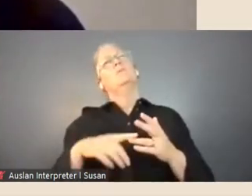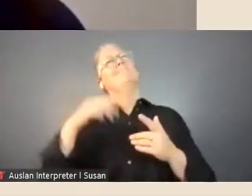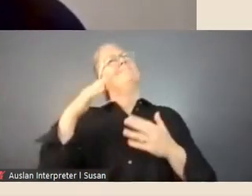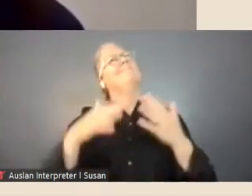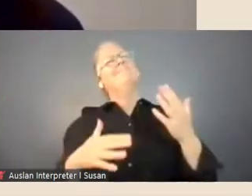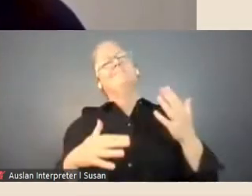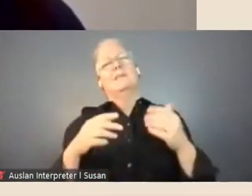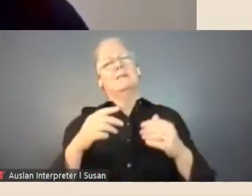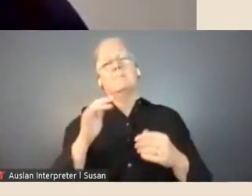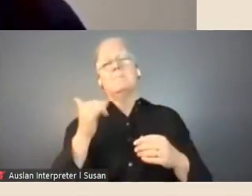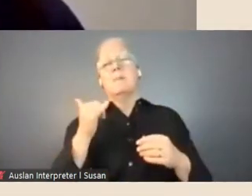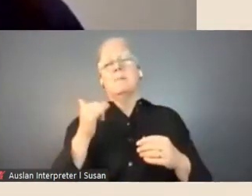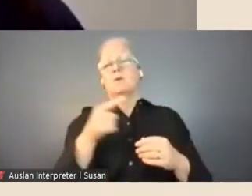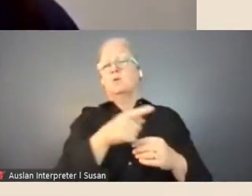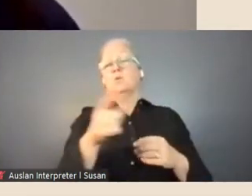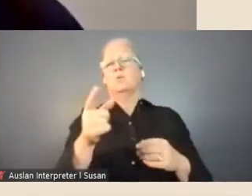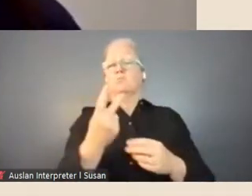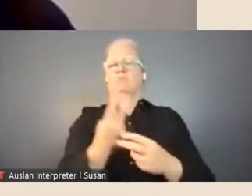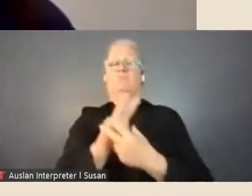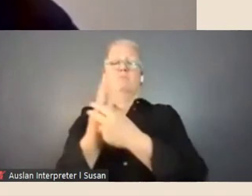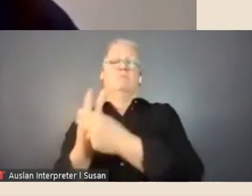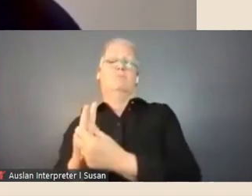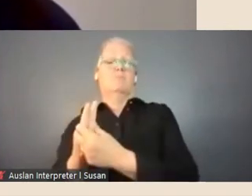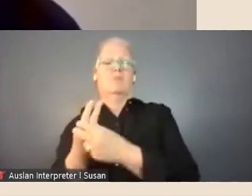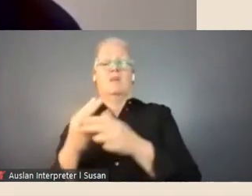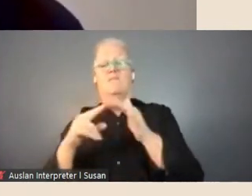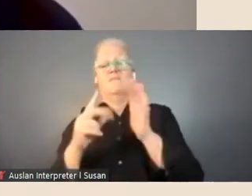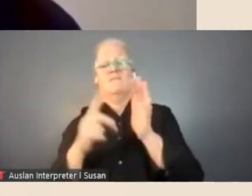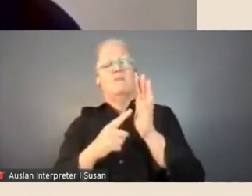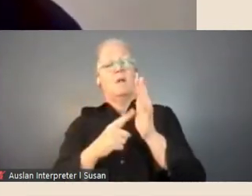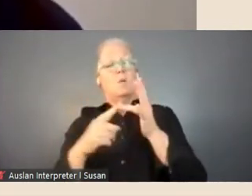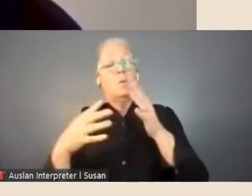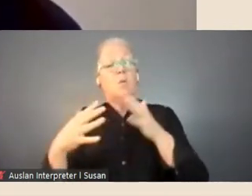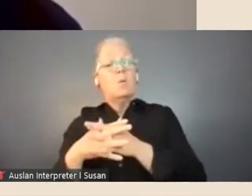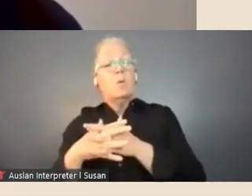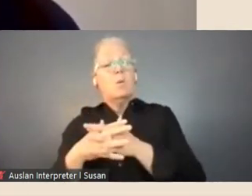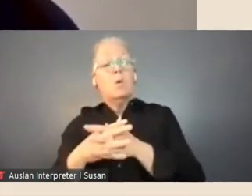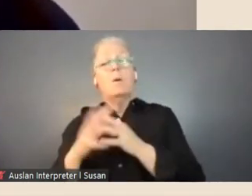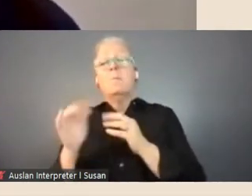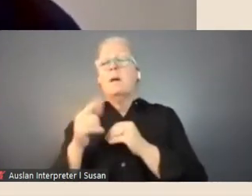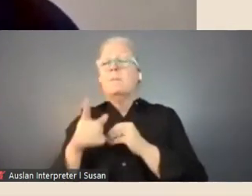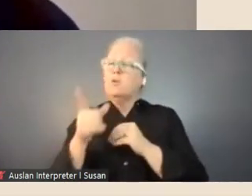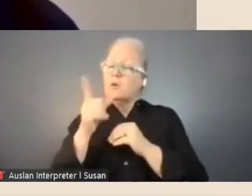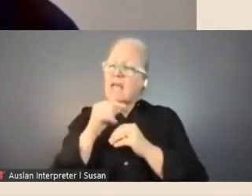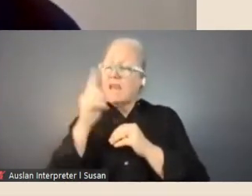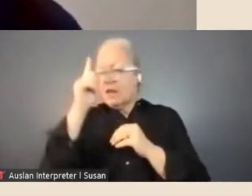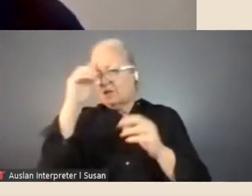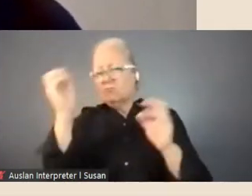might be paired up with fellows that you might be able to bounce ideas off, and just sort